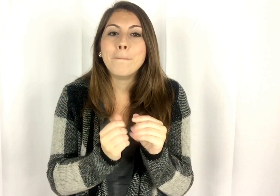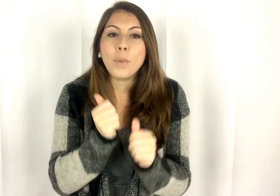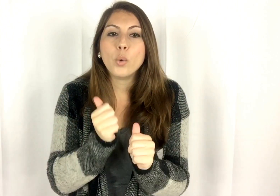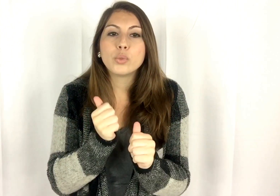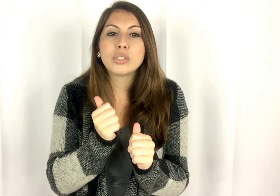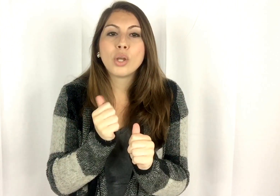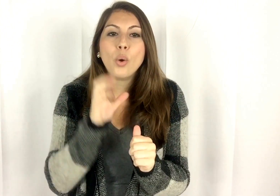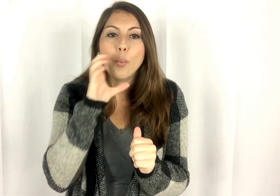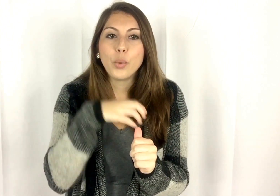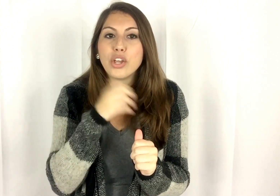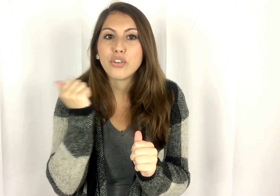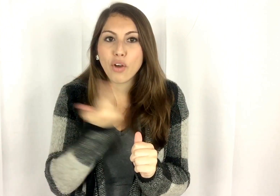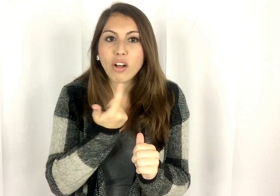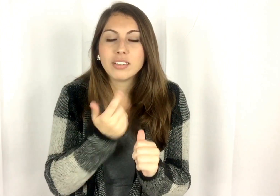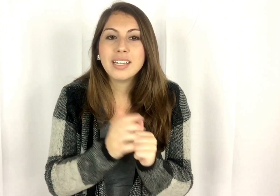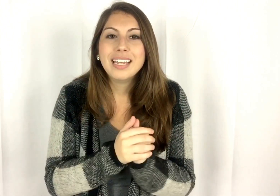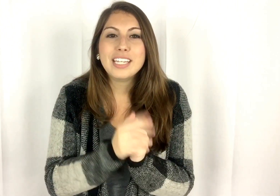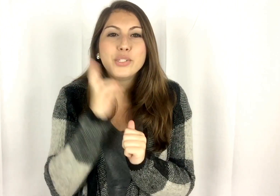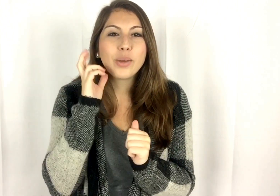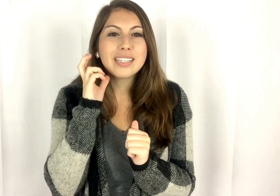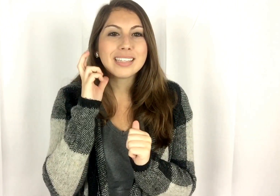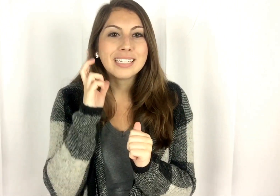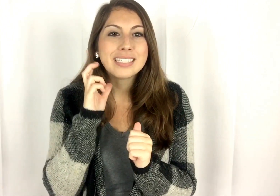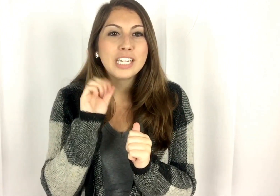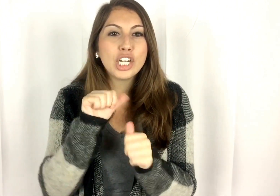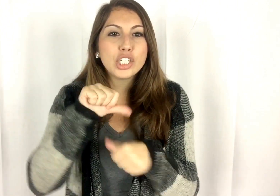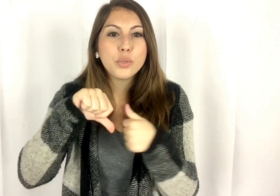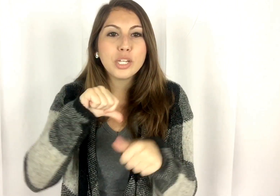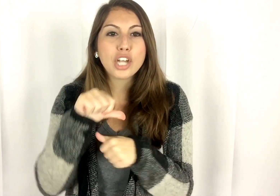weird of all. You listen to each